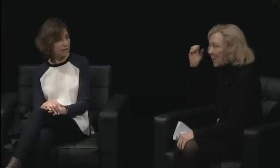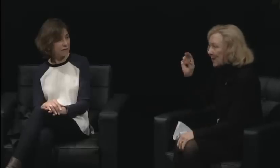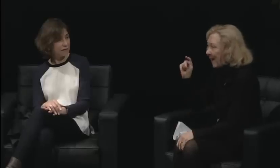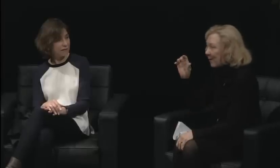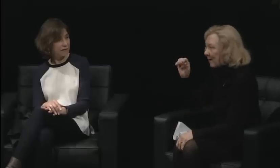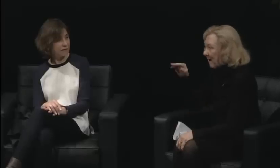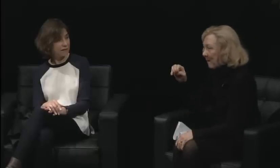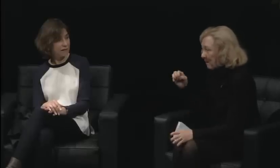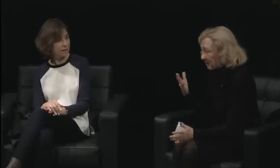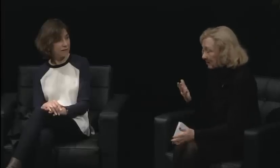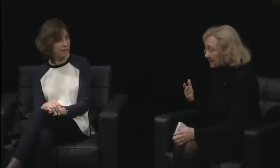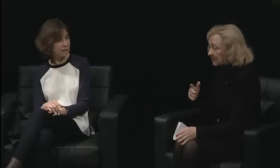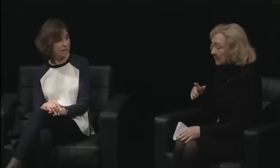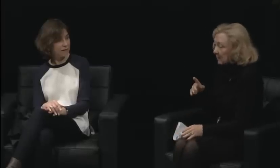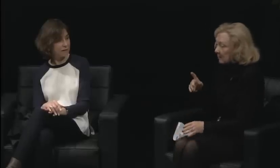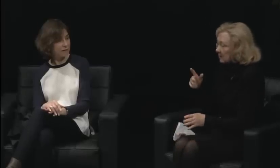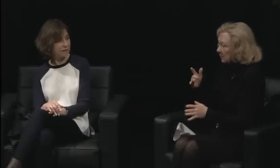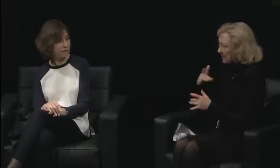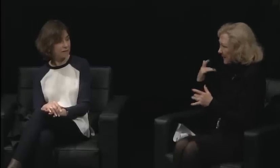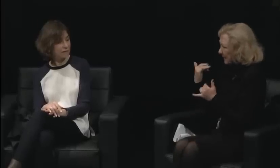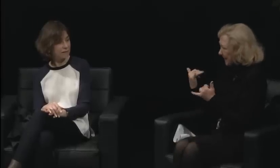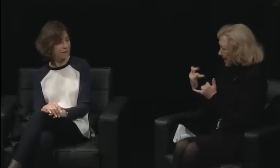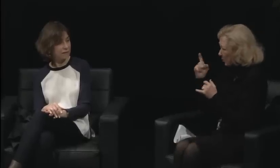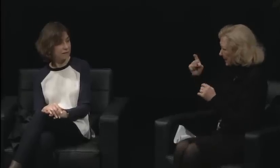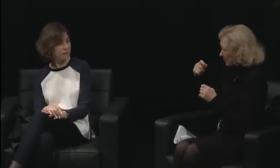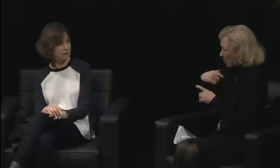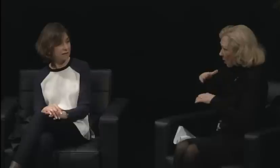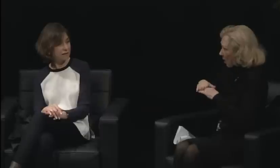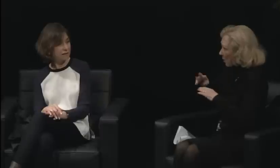I think that if women were to learn how to play